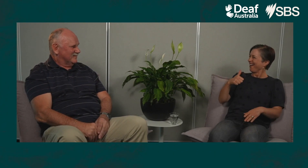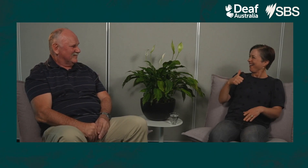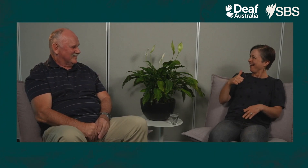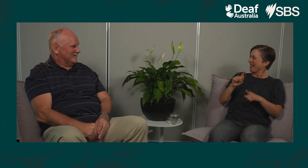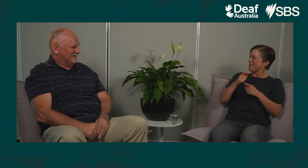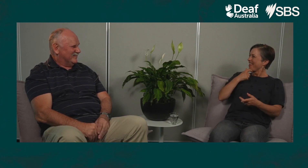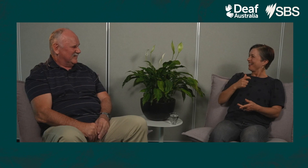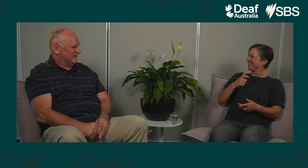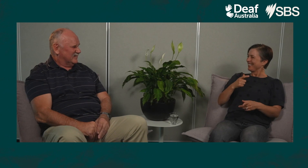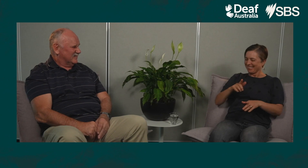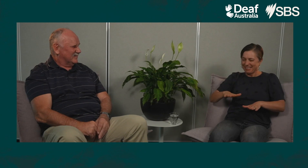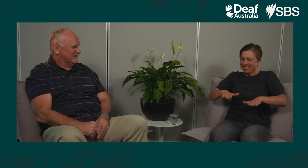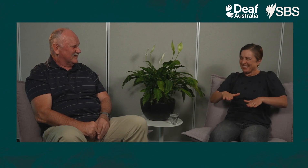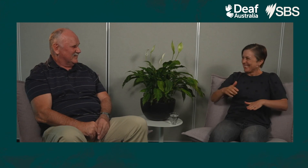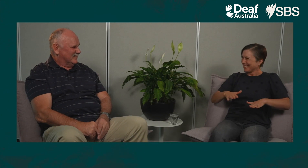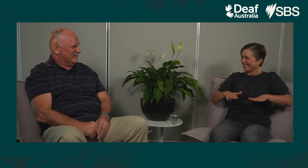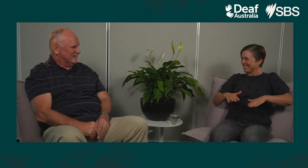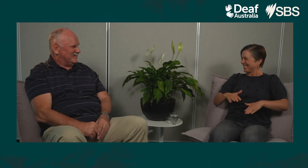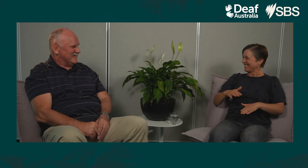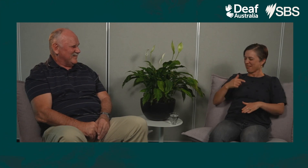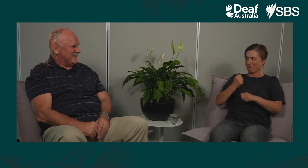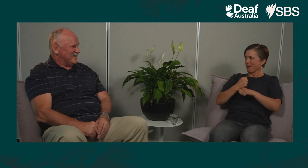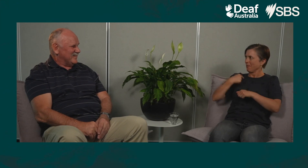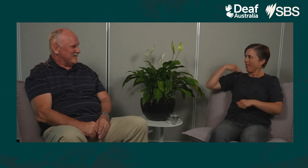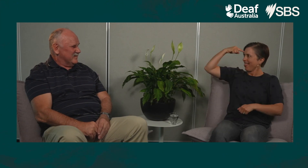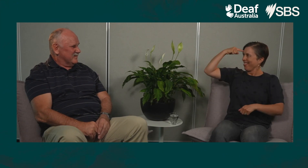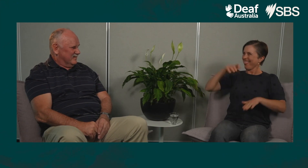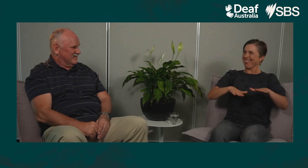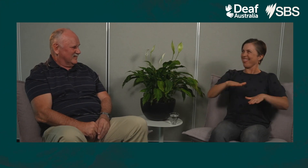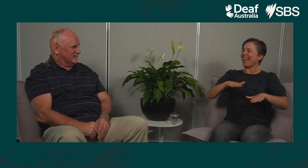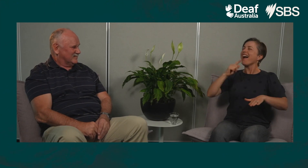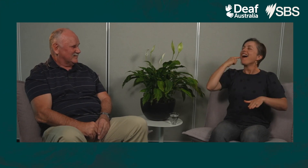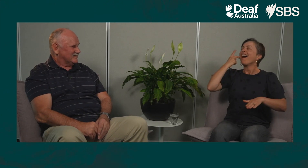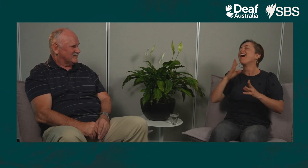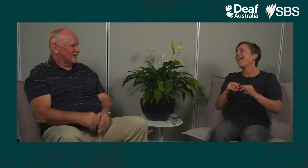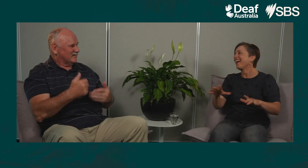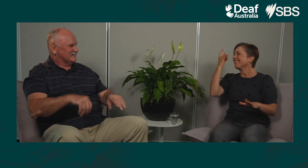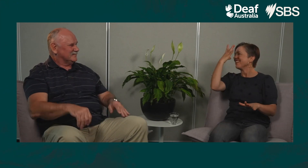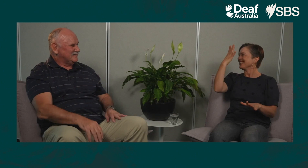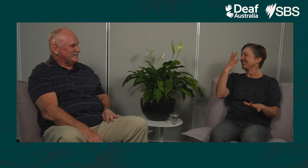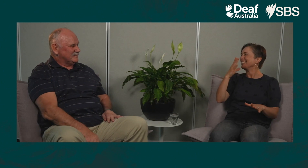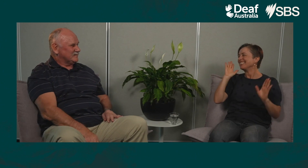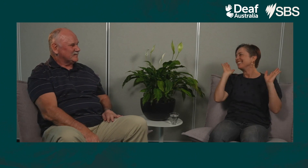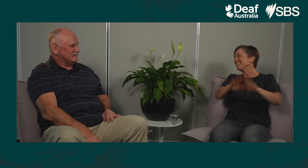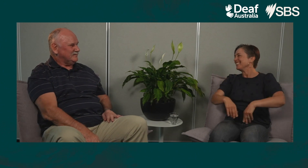It seems incredible that my footsteps have a very specific sound. Sometimes It makes me paranoid but then again it’s not something